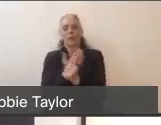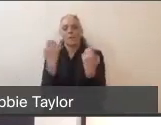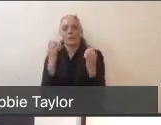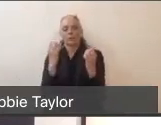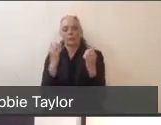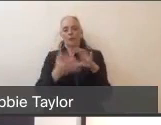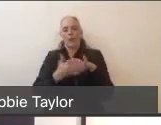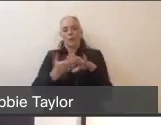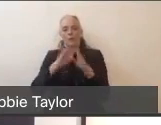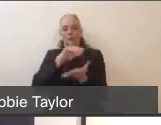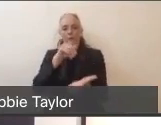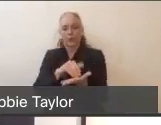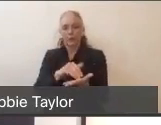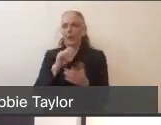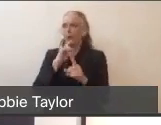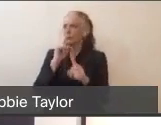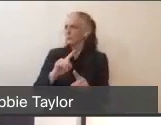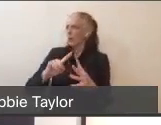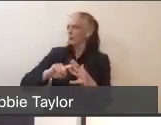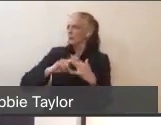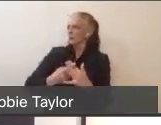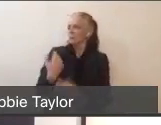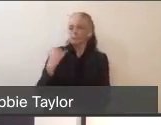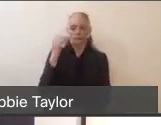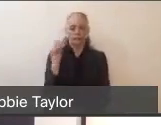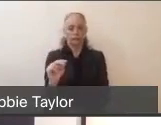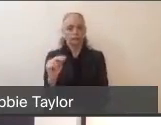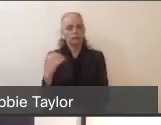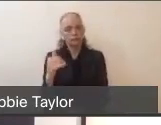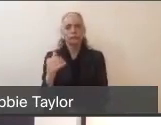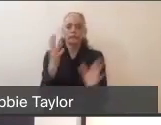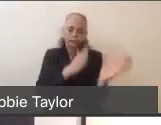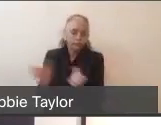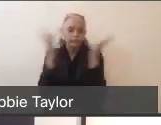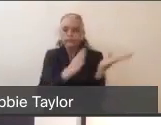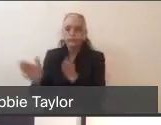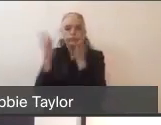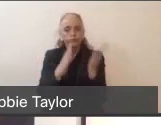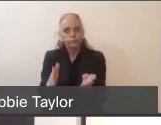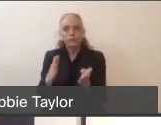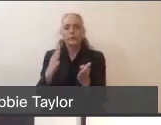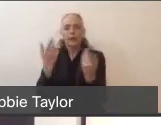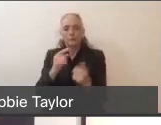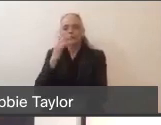As Lisa noted, it started back in January, and there was a lot of planning that went on in January and February,